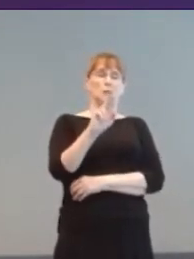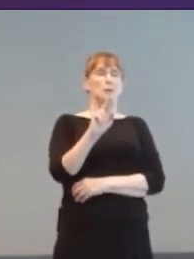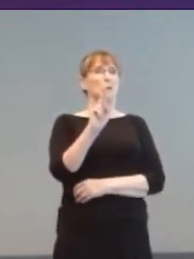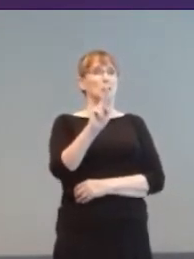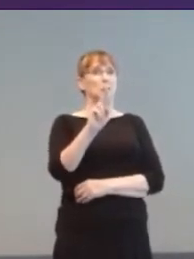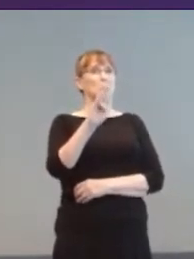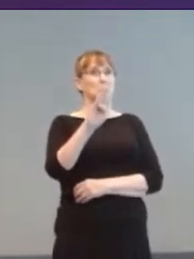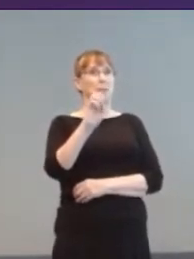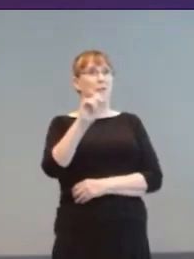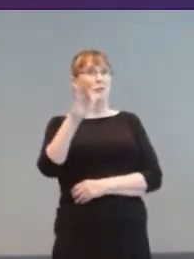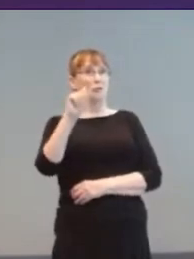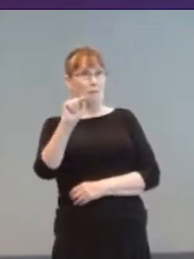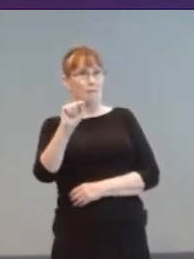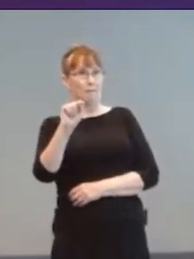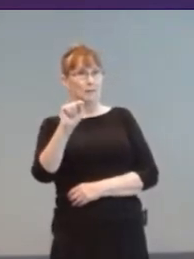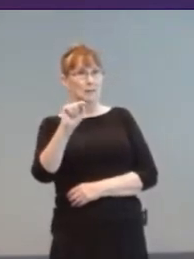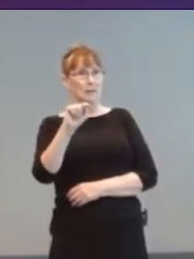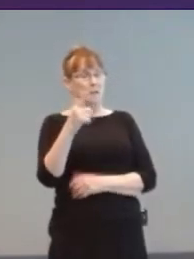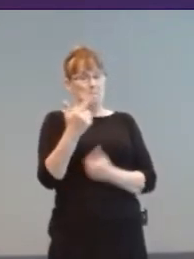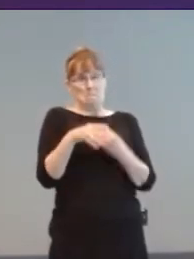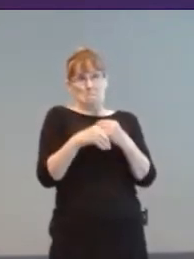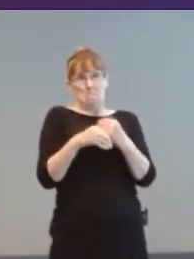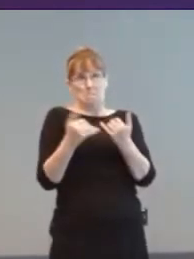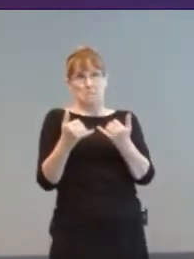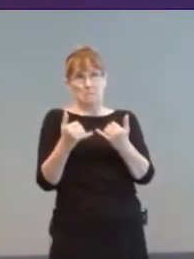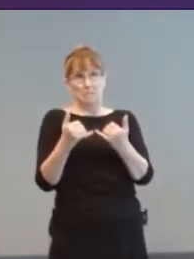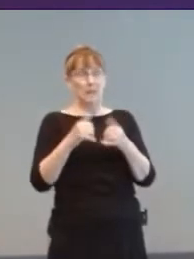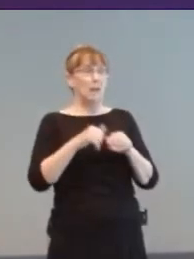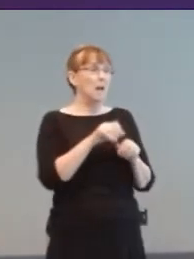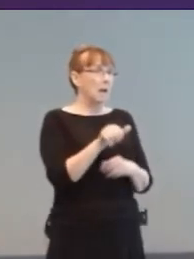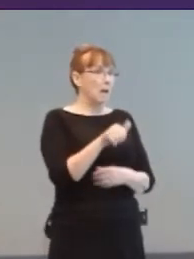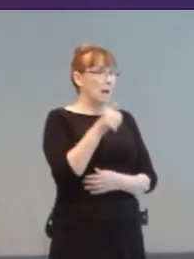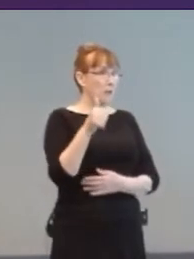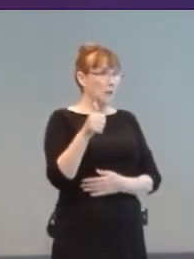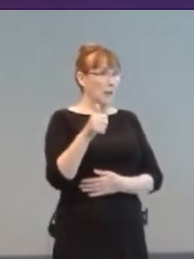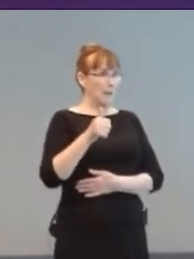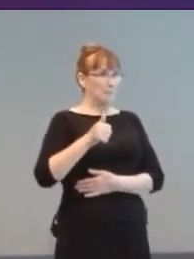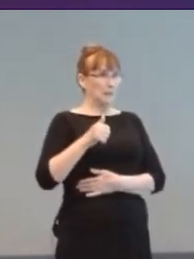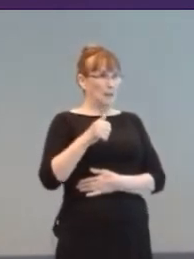Haptic-feedback could be used increasingly as an optional sound alternative in games.